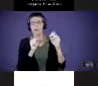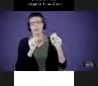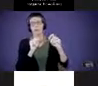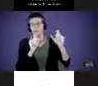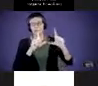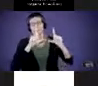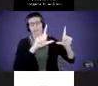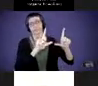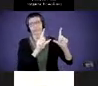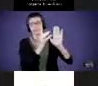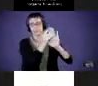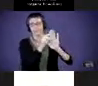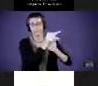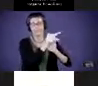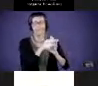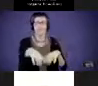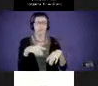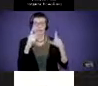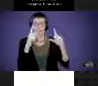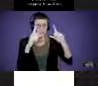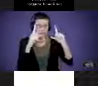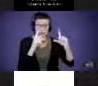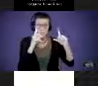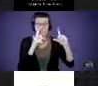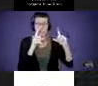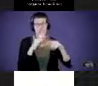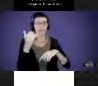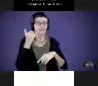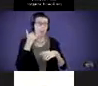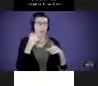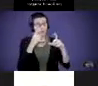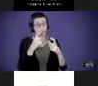Take a picture of it and on your phone and keep it in your phone or on one of your tablets.